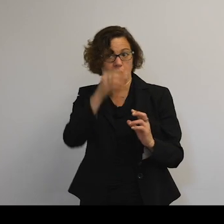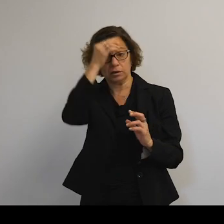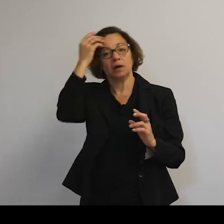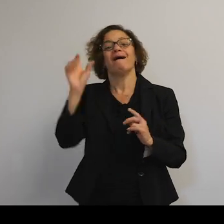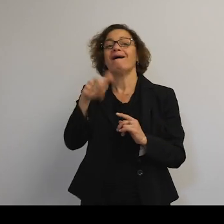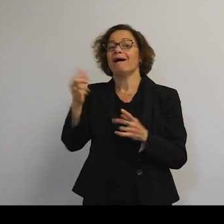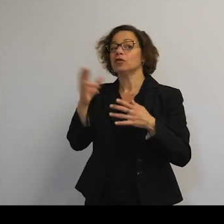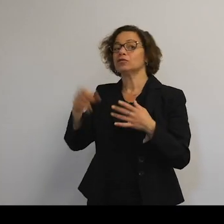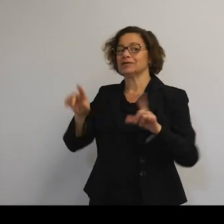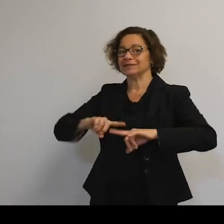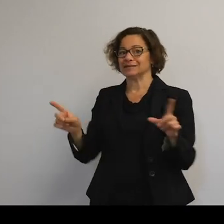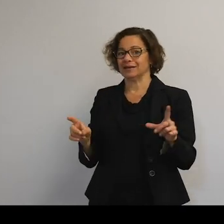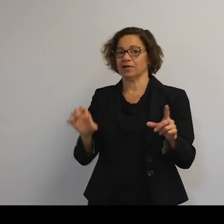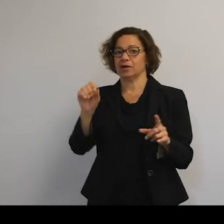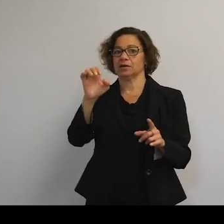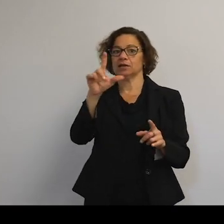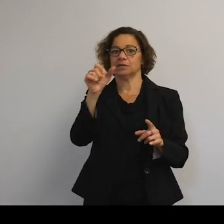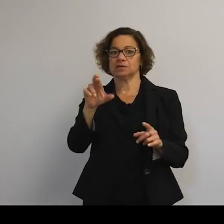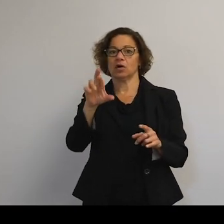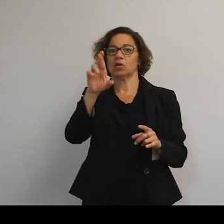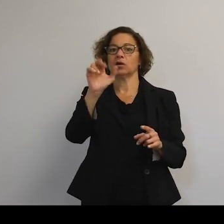different, and this is solar radiation pressure.